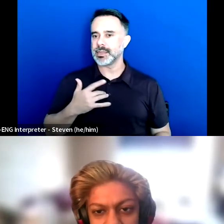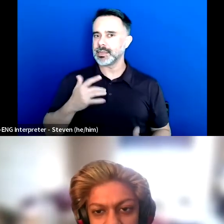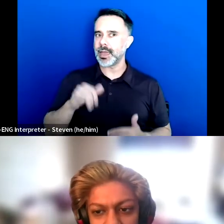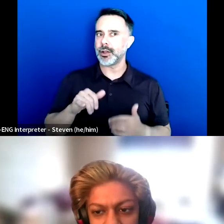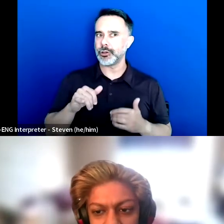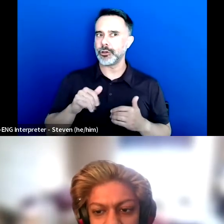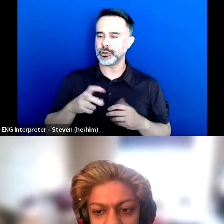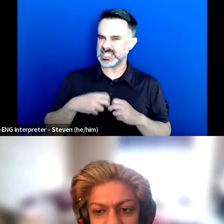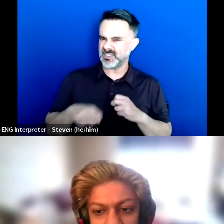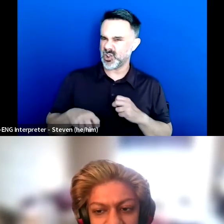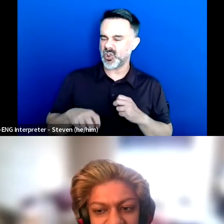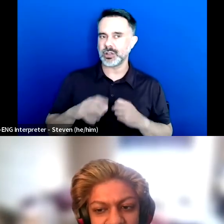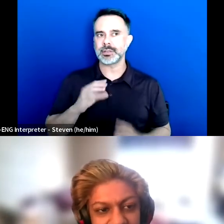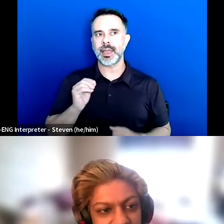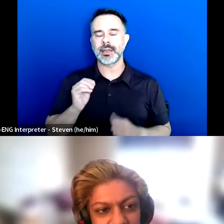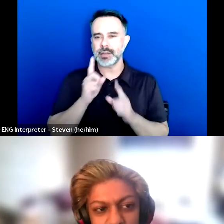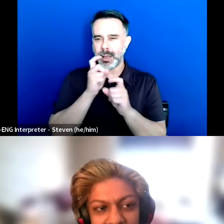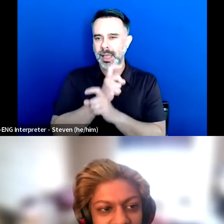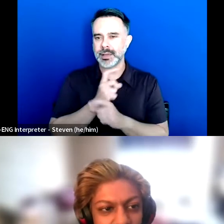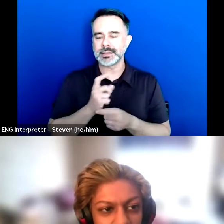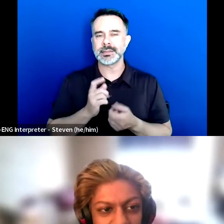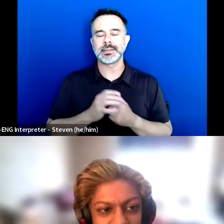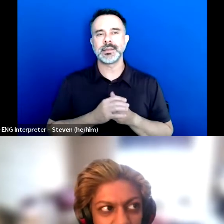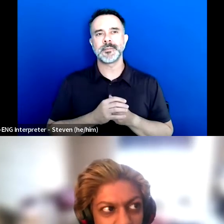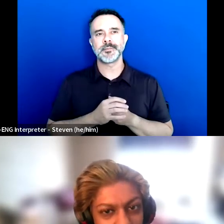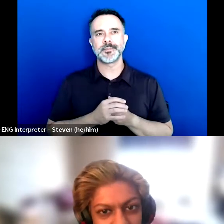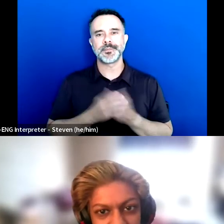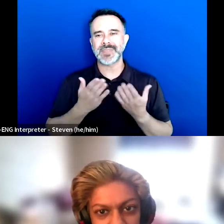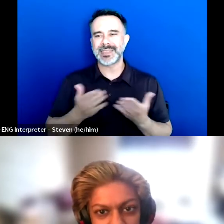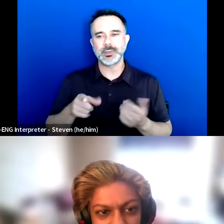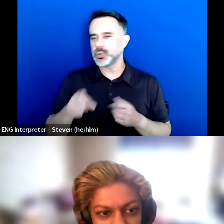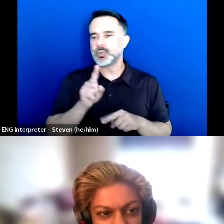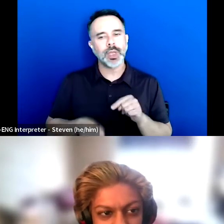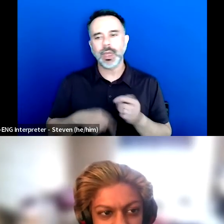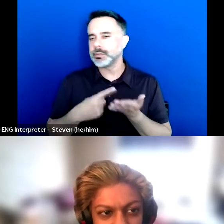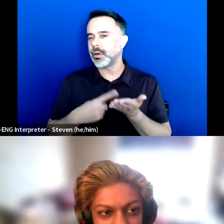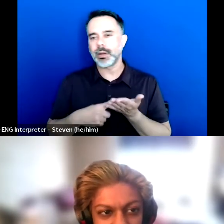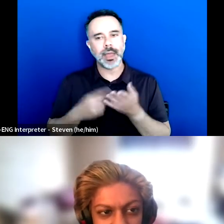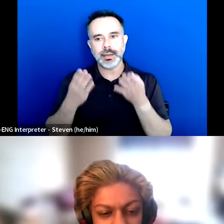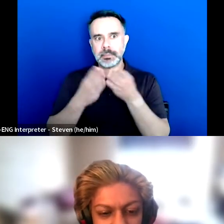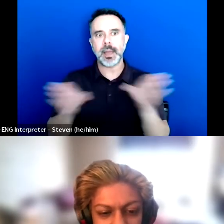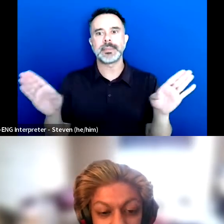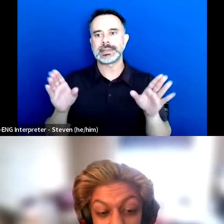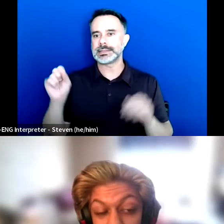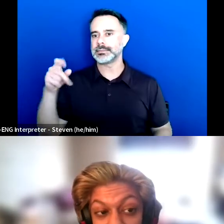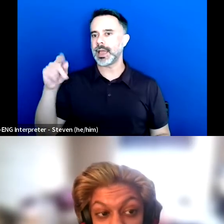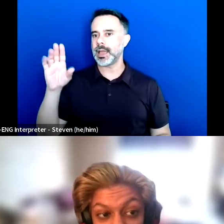And just things that you can't really talk about in a public space, appropriately.